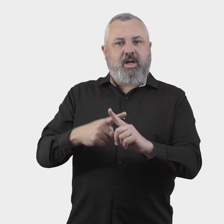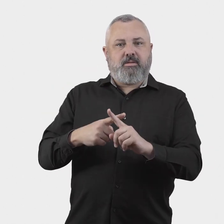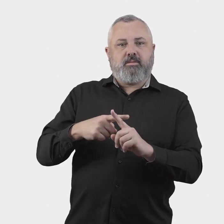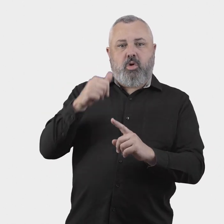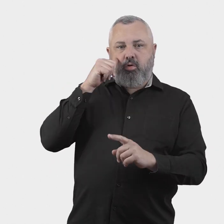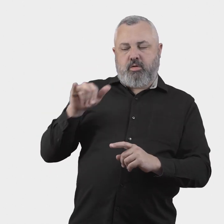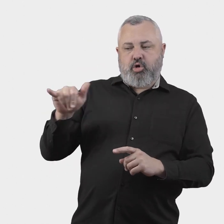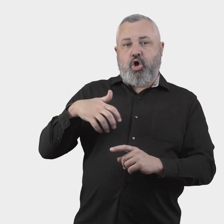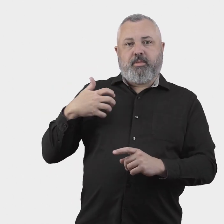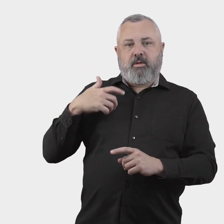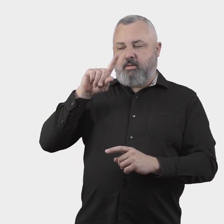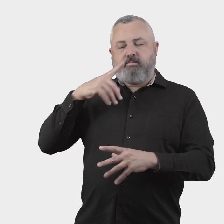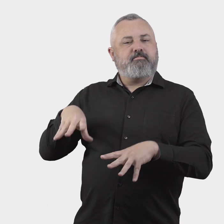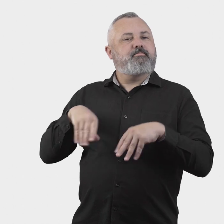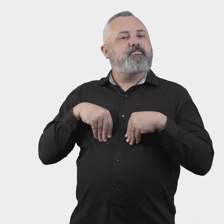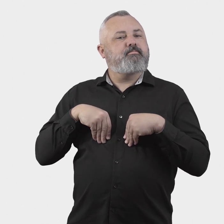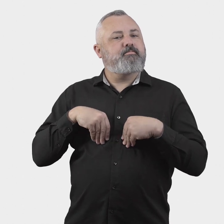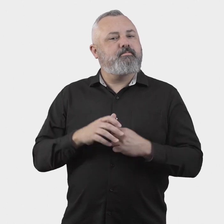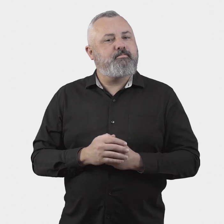is important for the ombuds scheme to be effective.